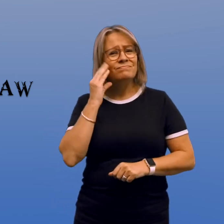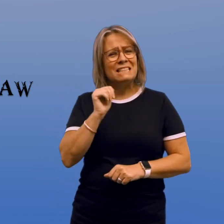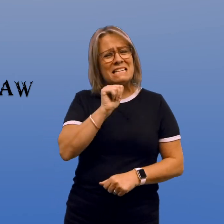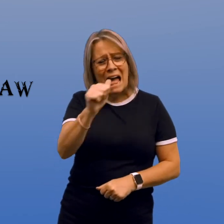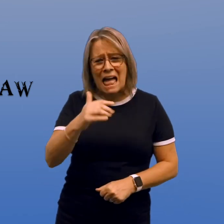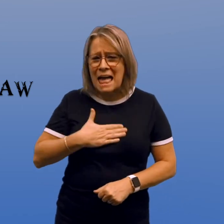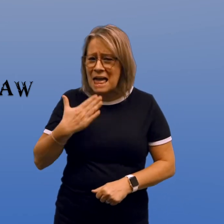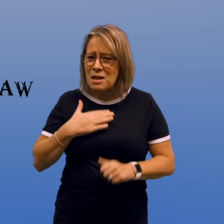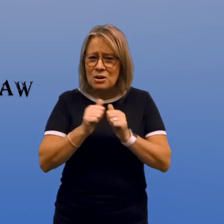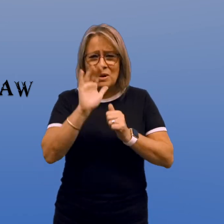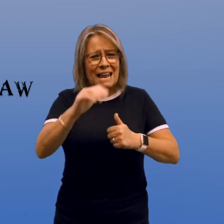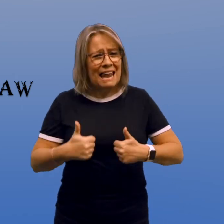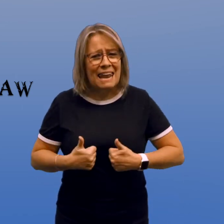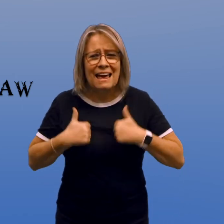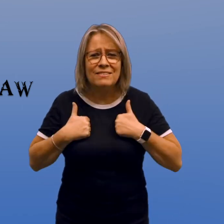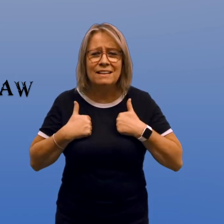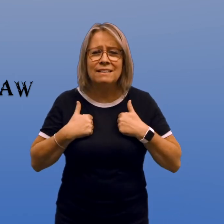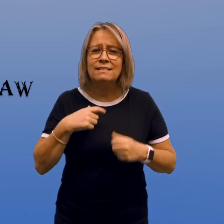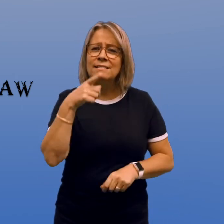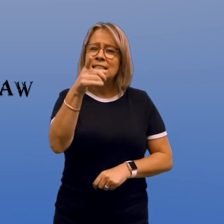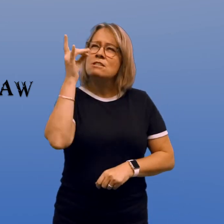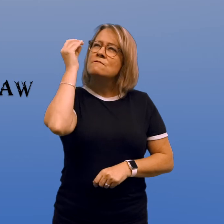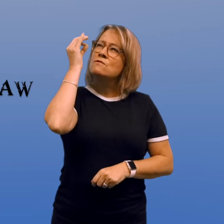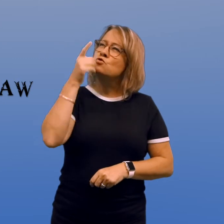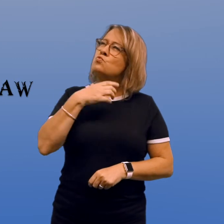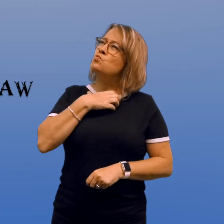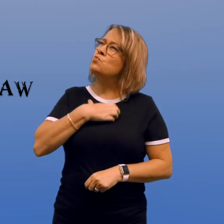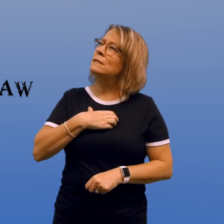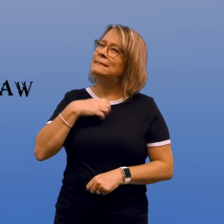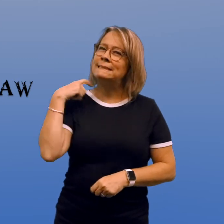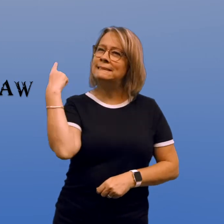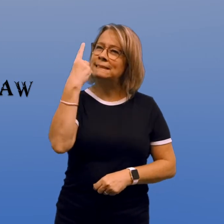Have you ever felt unhappy with your life? Have you ever wished